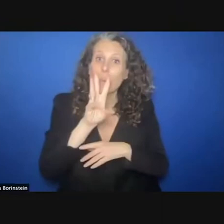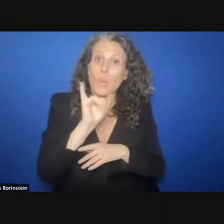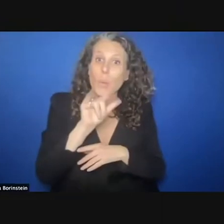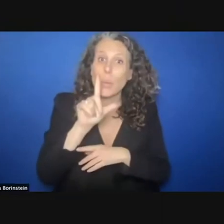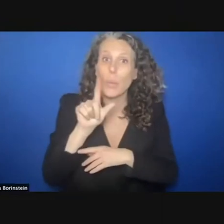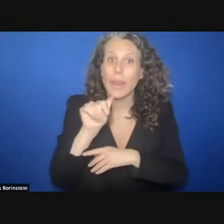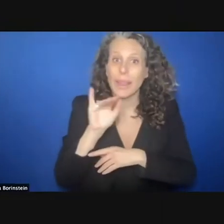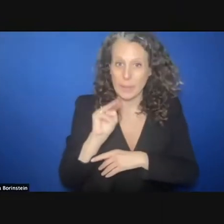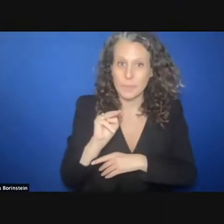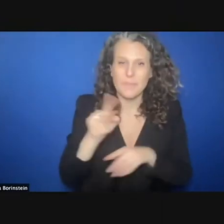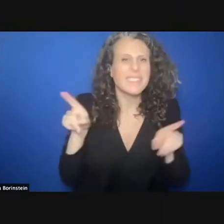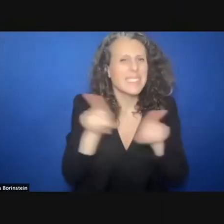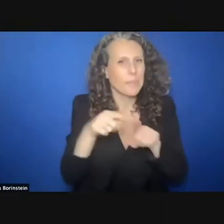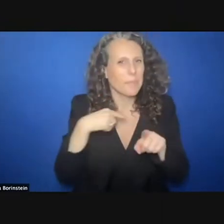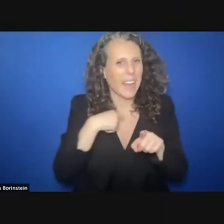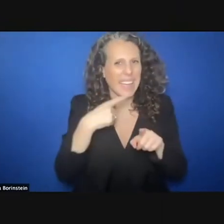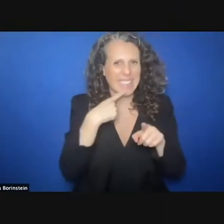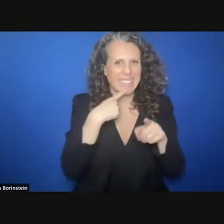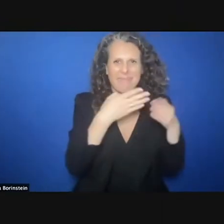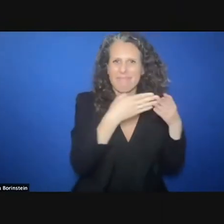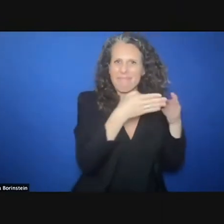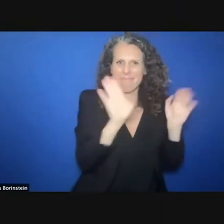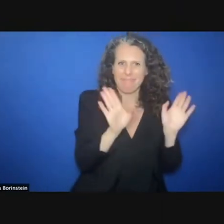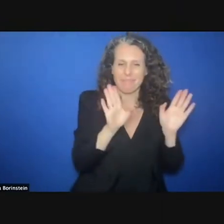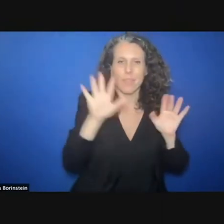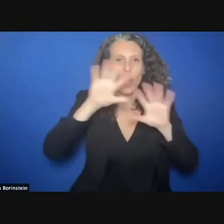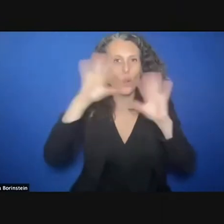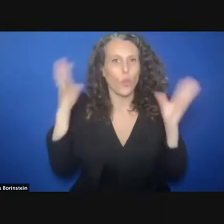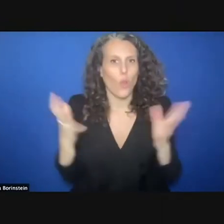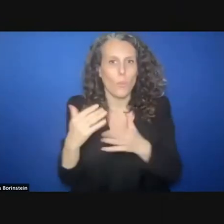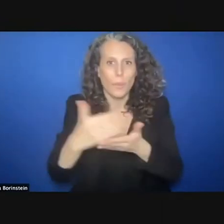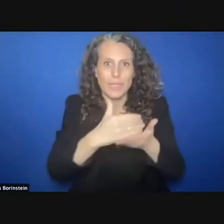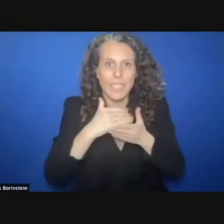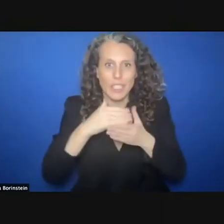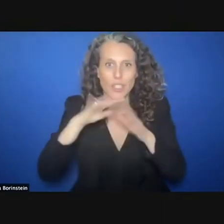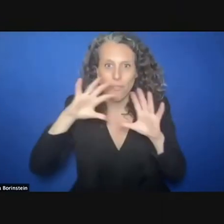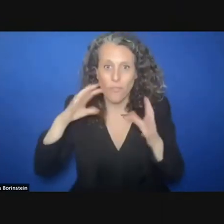the Global Protection Forum, all the protection clusters around the world have spent the last